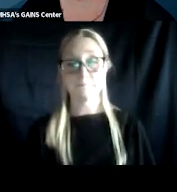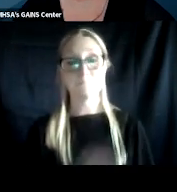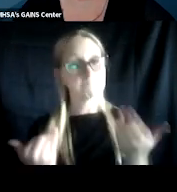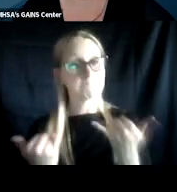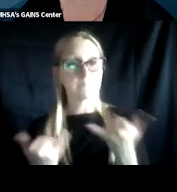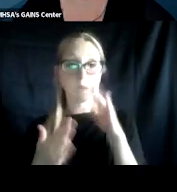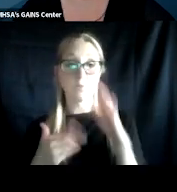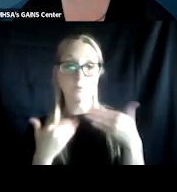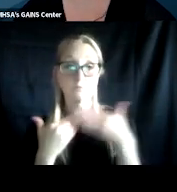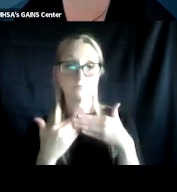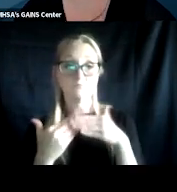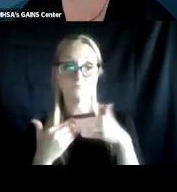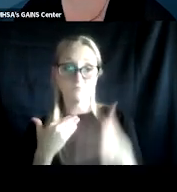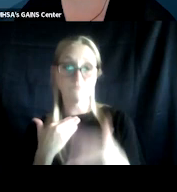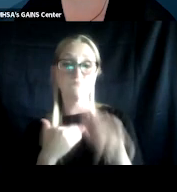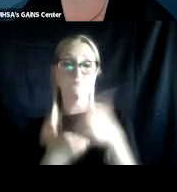I'm going to turn things over to Dr. Stimmel.